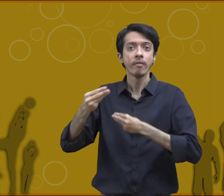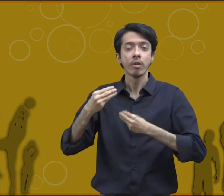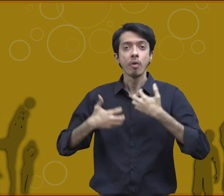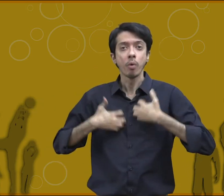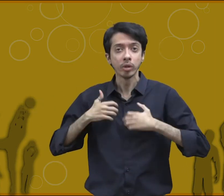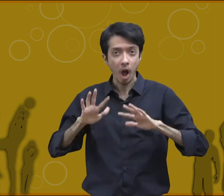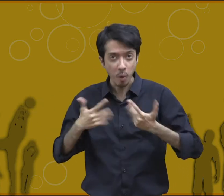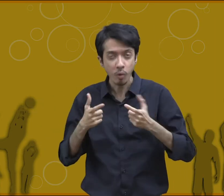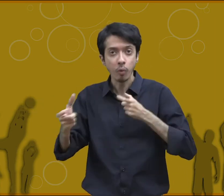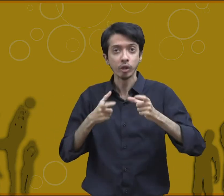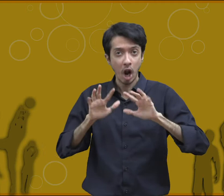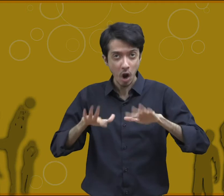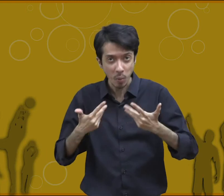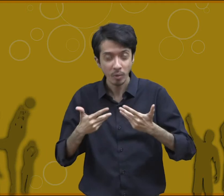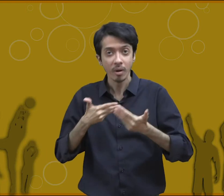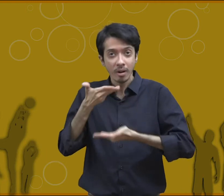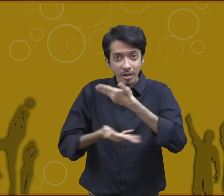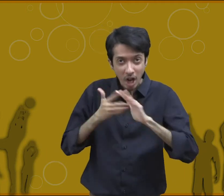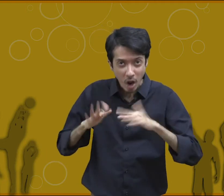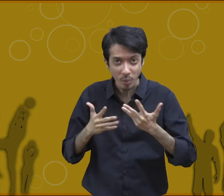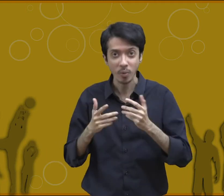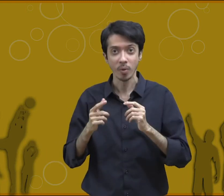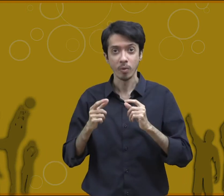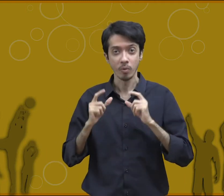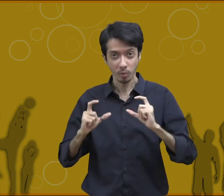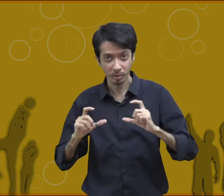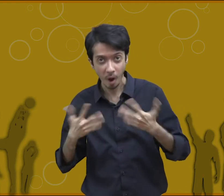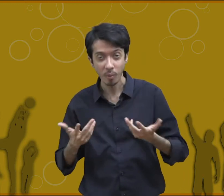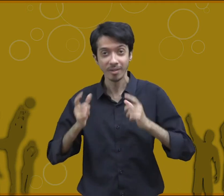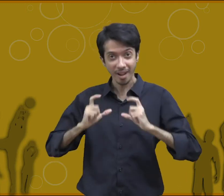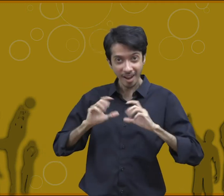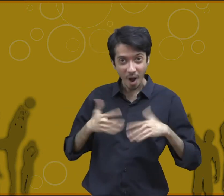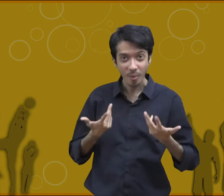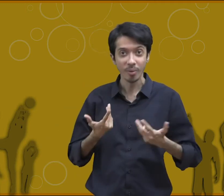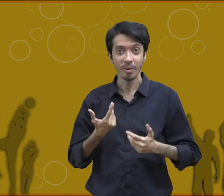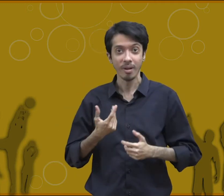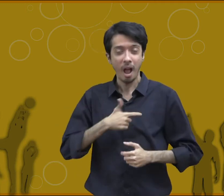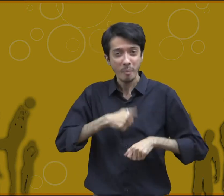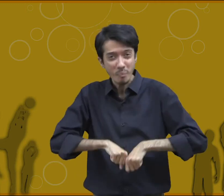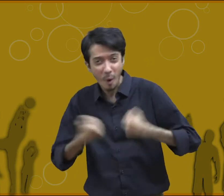physical education programs also develop these emotions and teach how to control them like